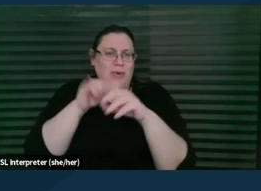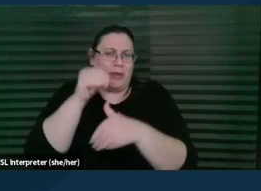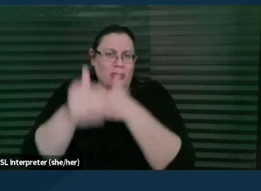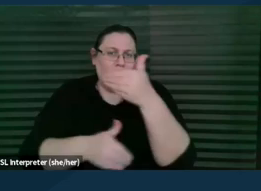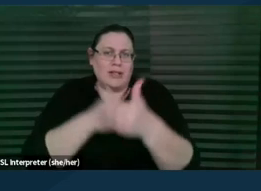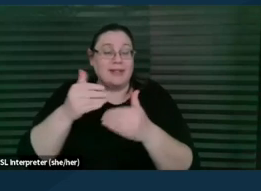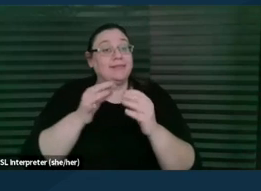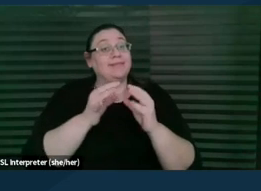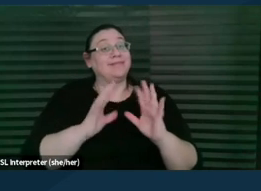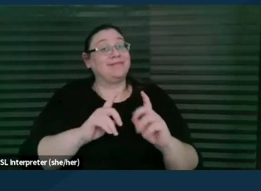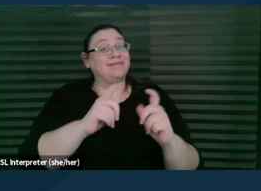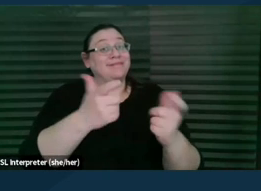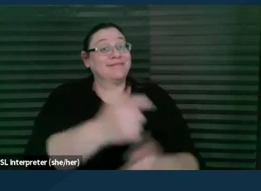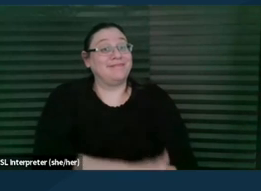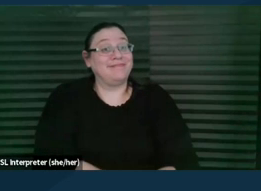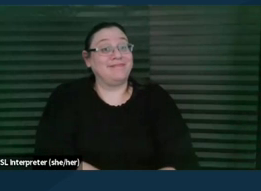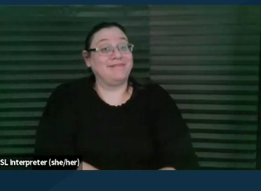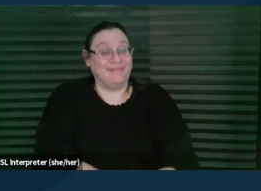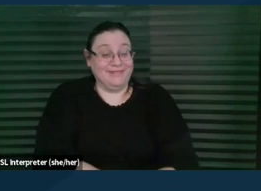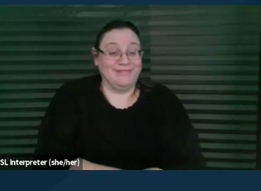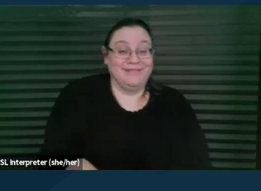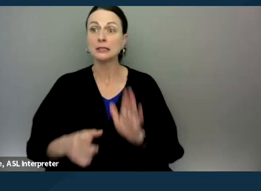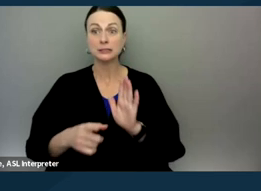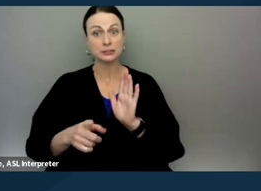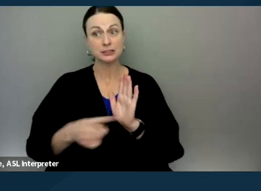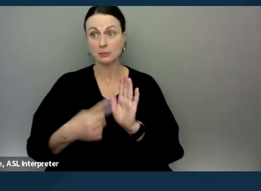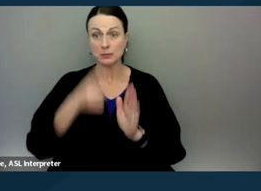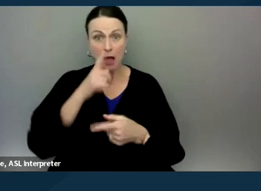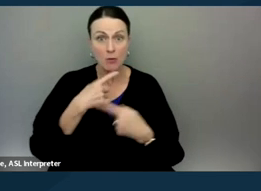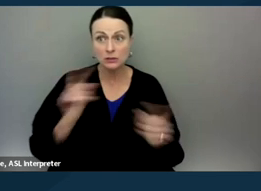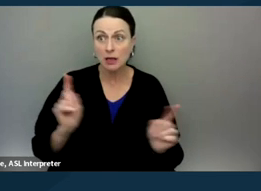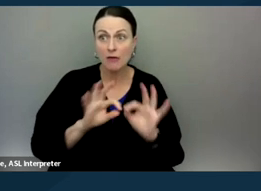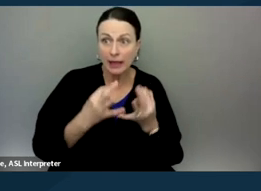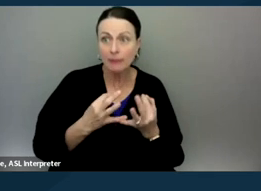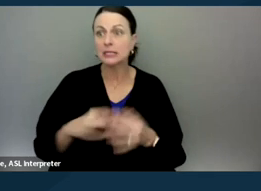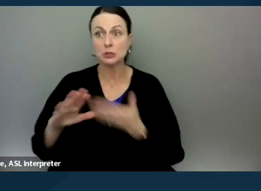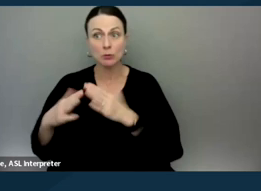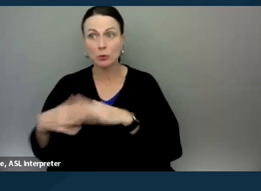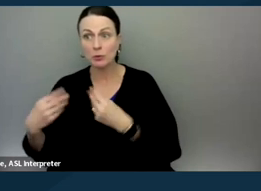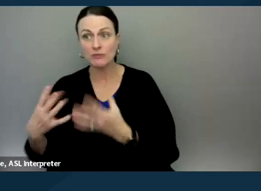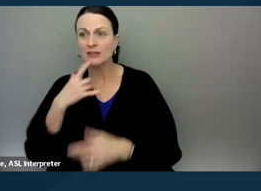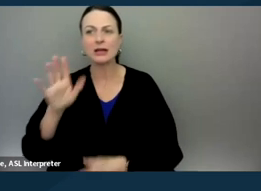I will say to families and community providers, you know, the Individuals with Disabilities Education Act,